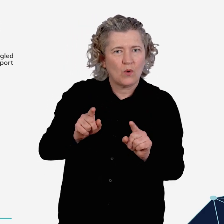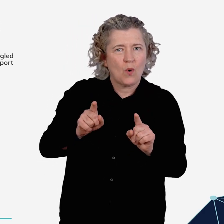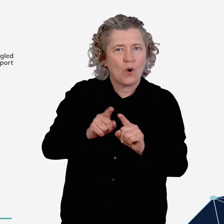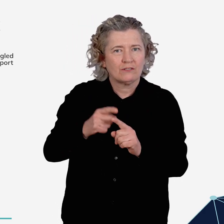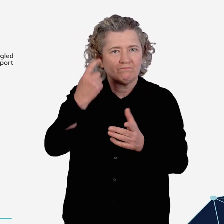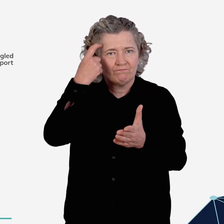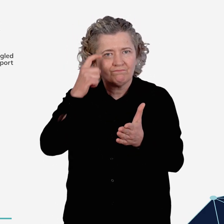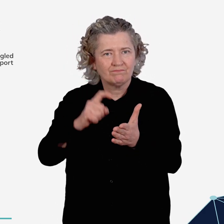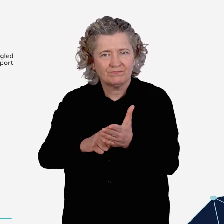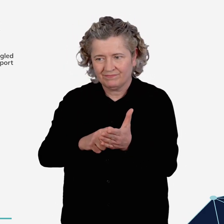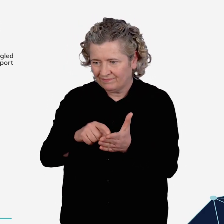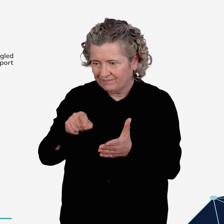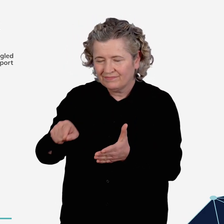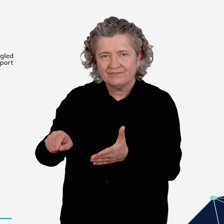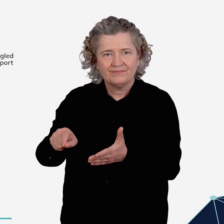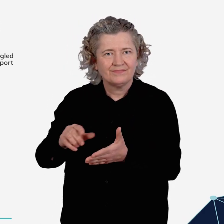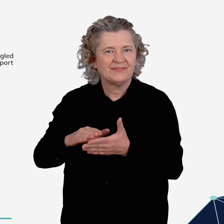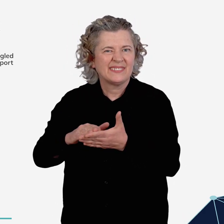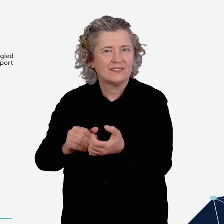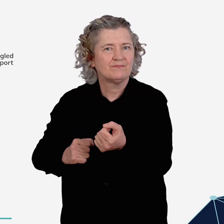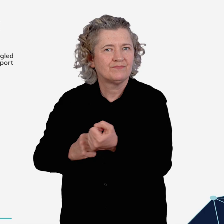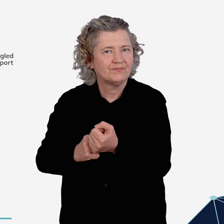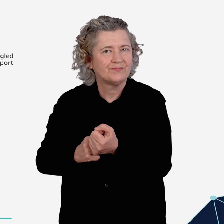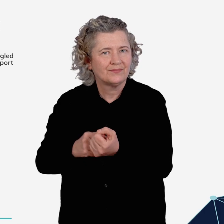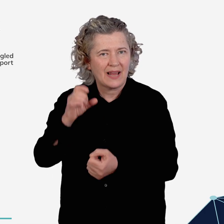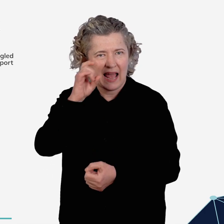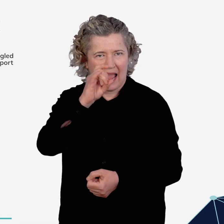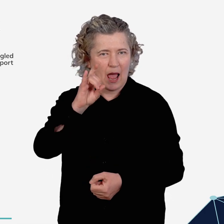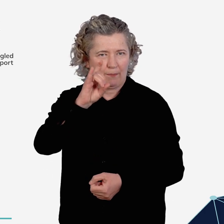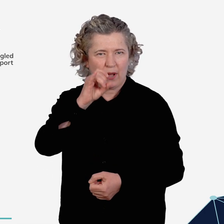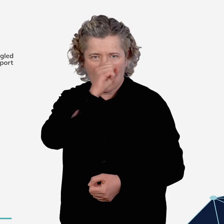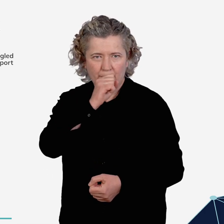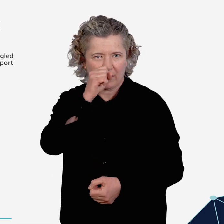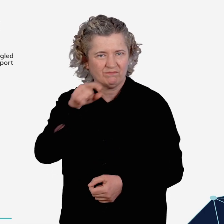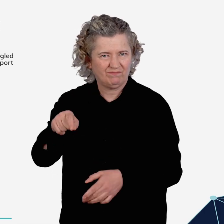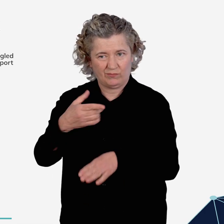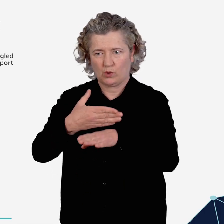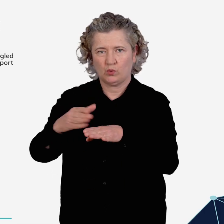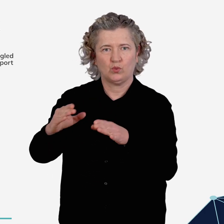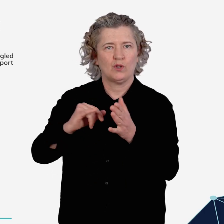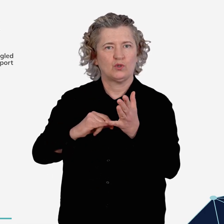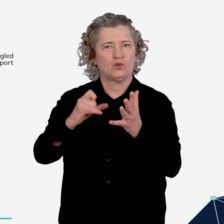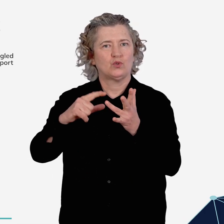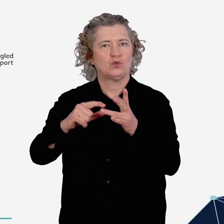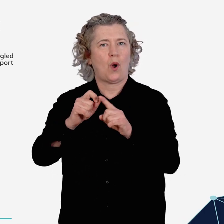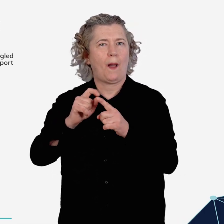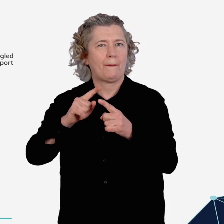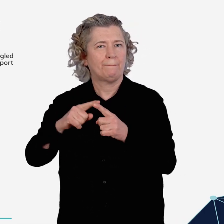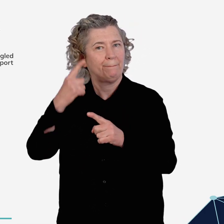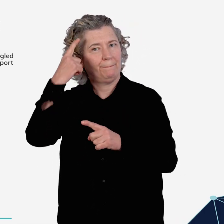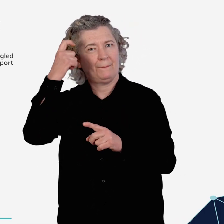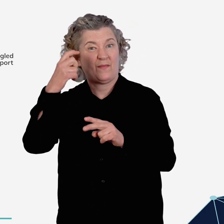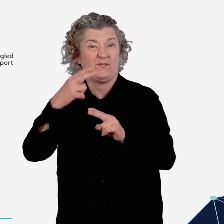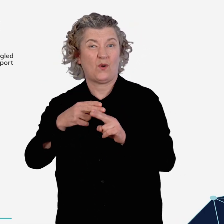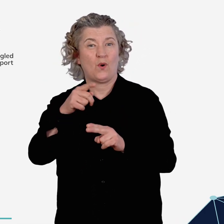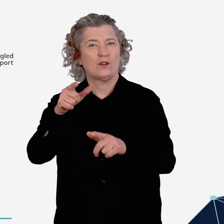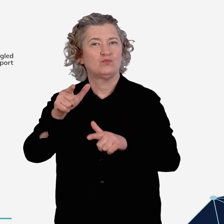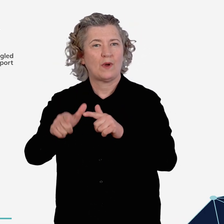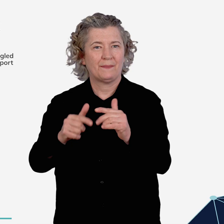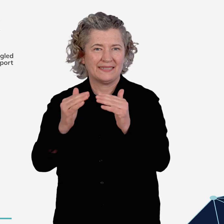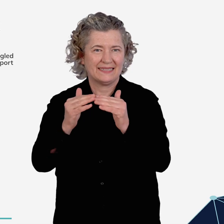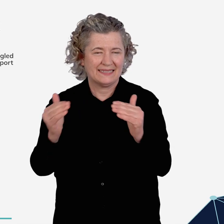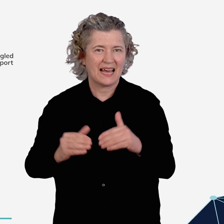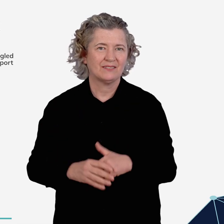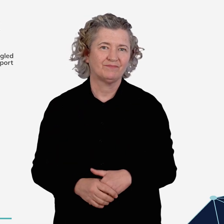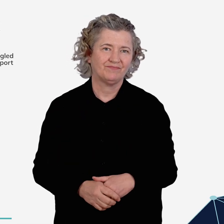and recognition of assistance animals, which are outside the scope of the Transport Standards.